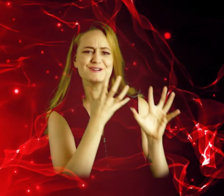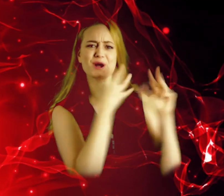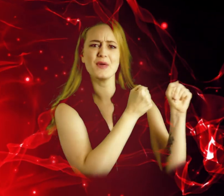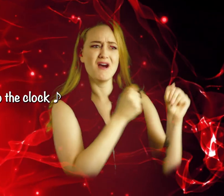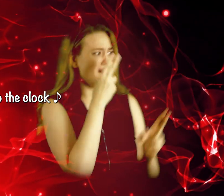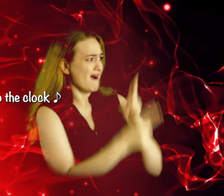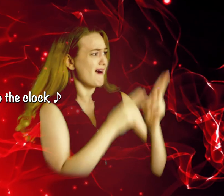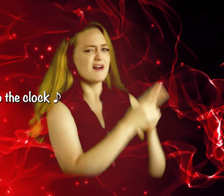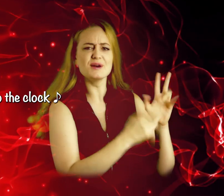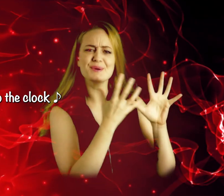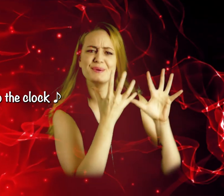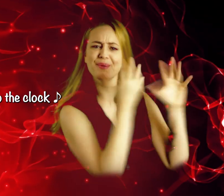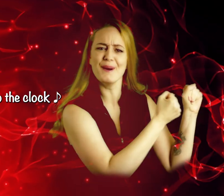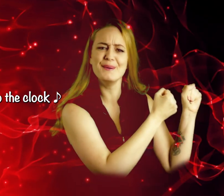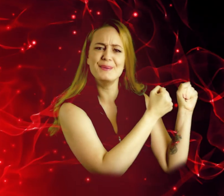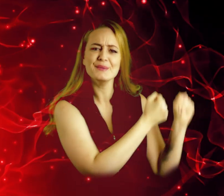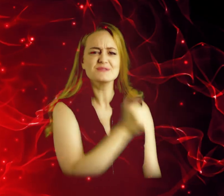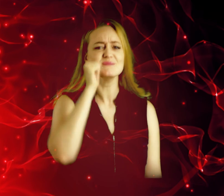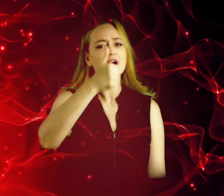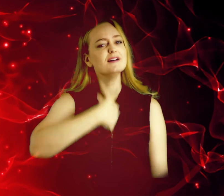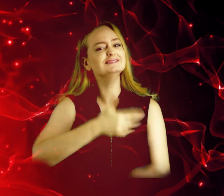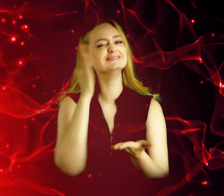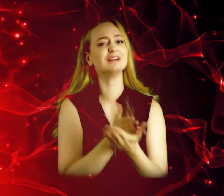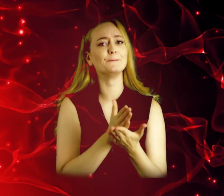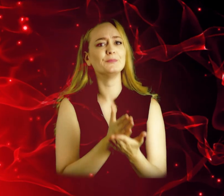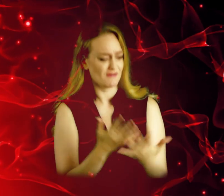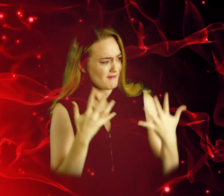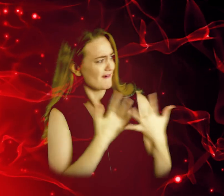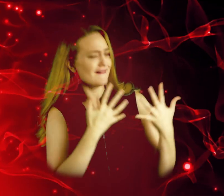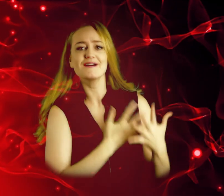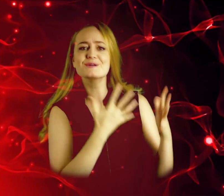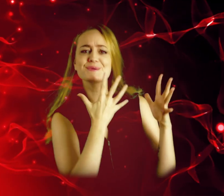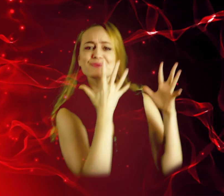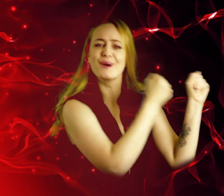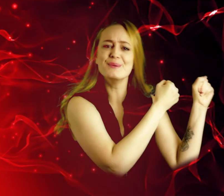Won't be a slave to the clock When tomorrow I stop. I'll stop being afraid,